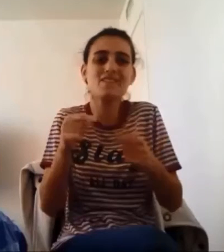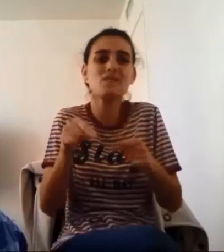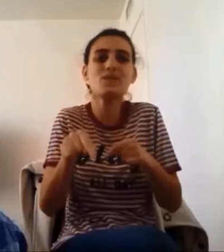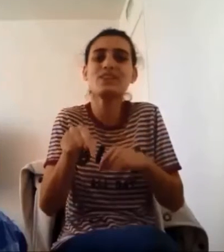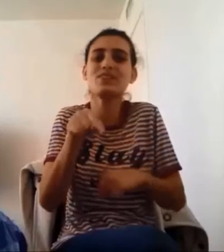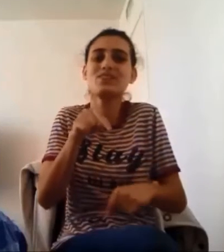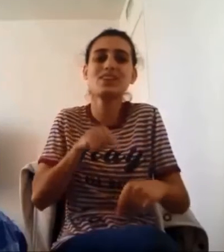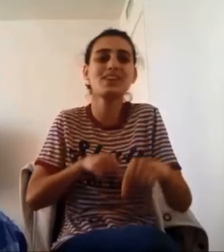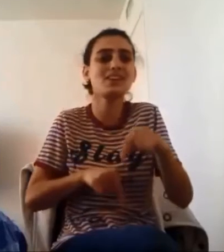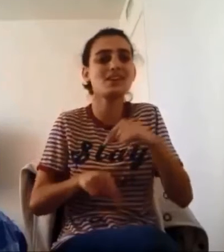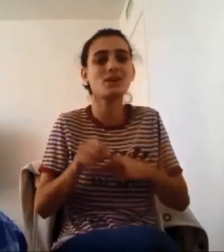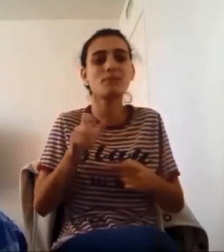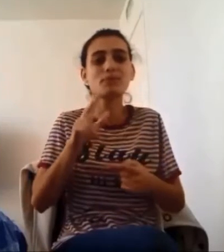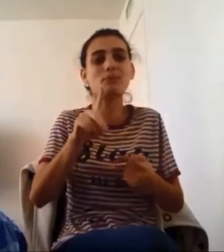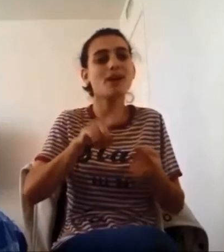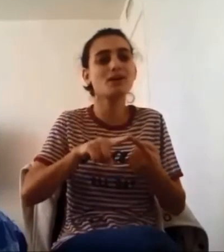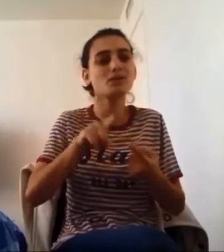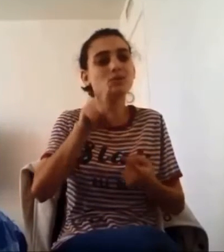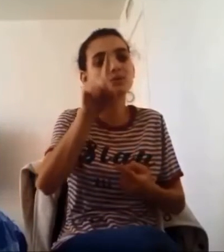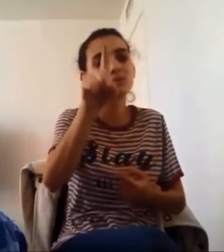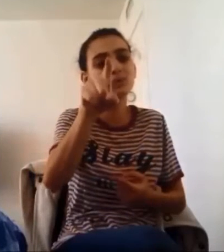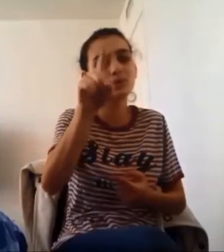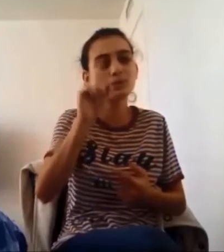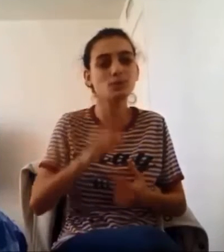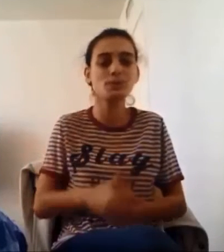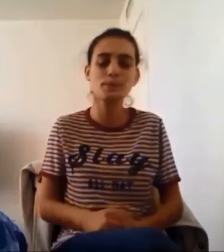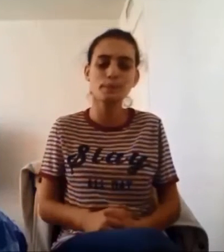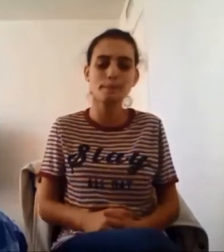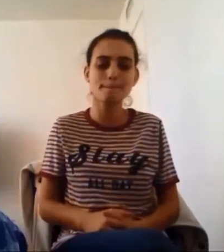Everything comes back to you